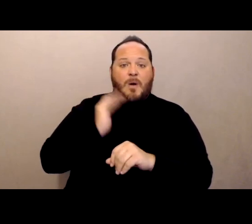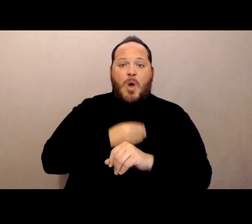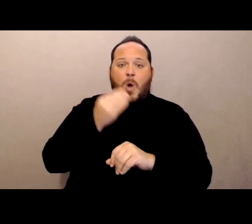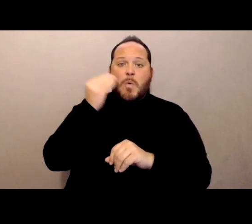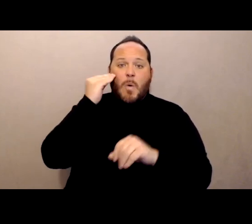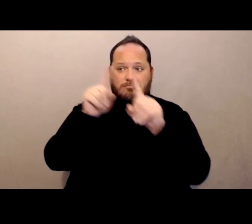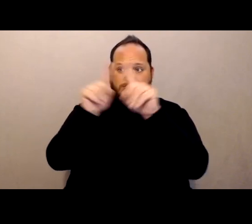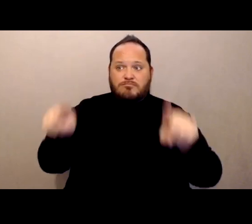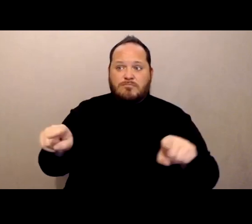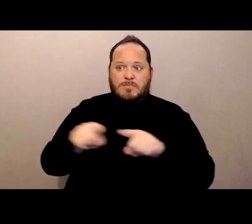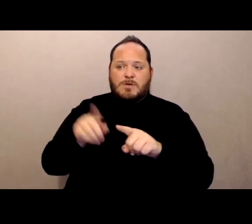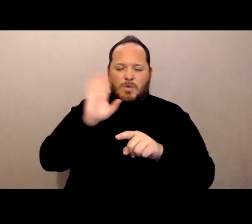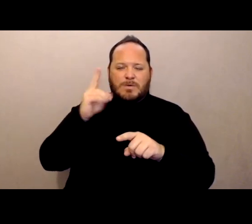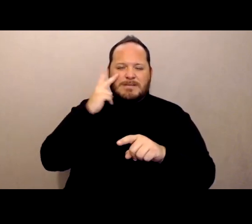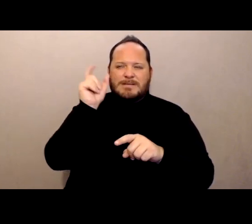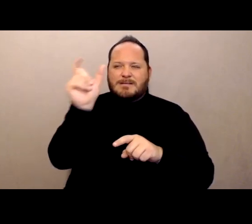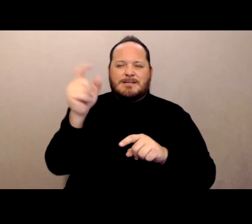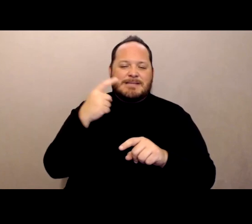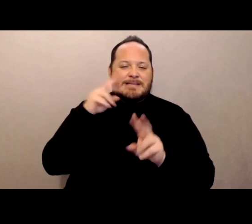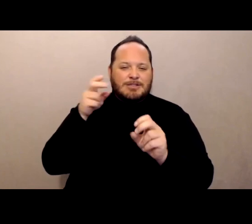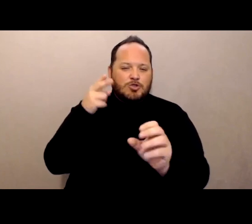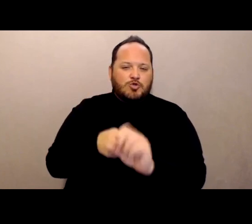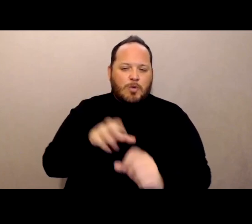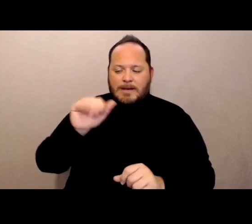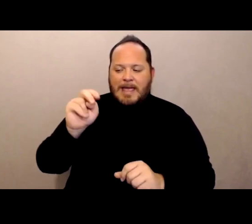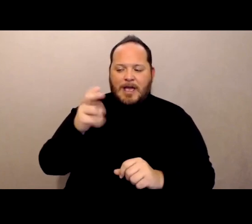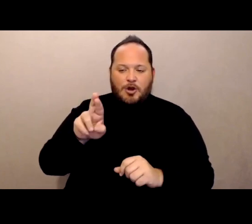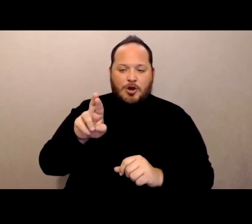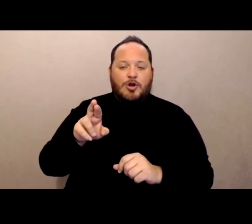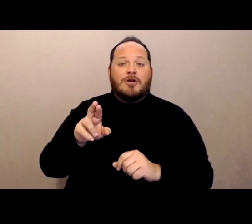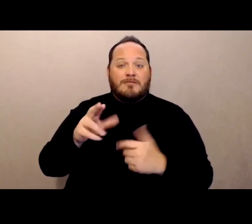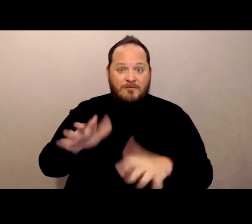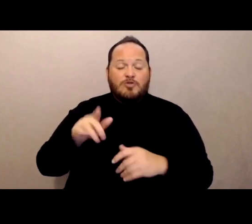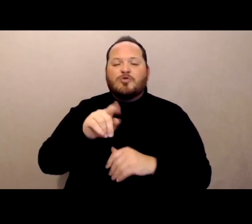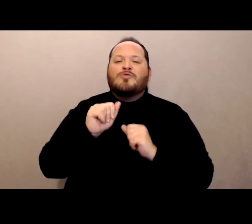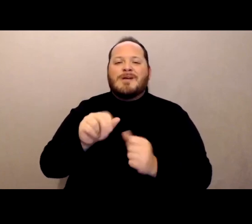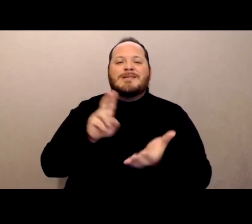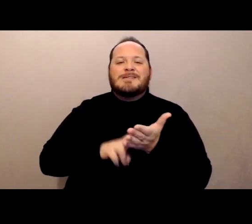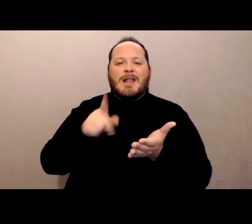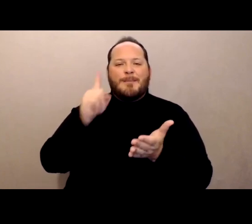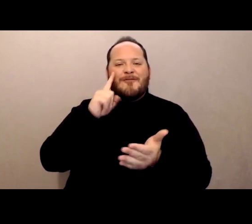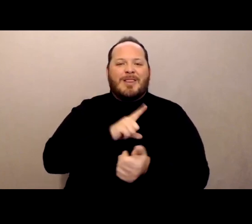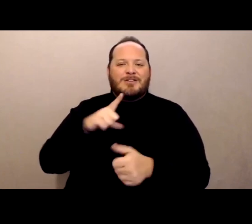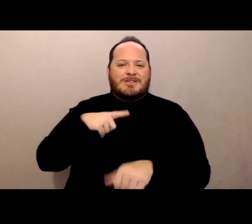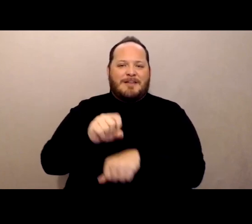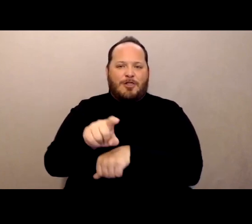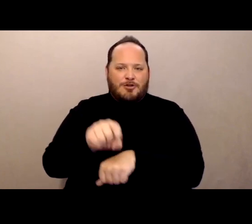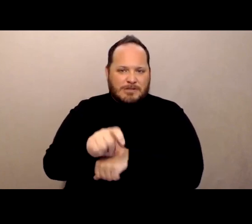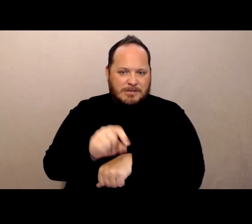or join CANHR, and then you can sign up for legislative alerts and become part of that process, the plan that we have in the Capital right now